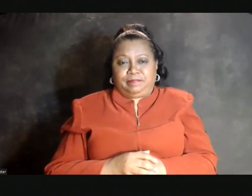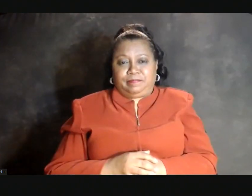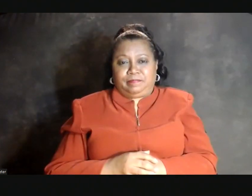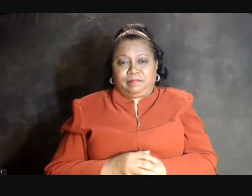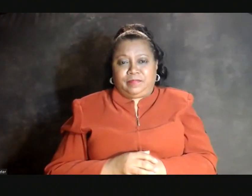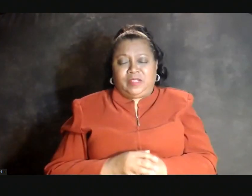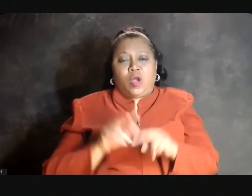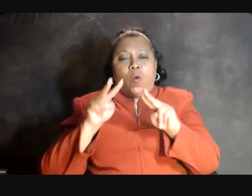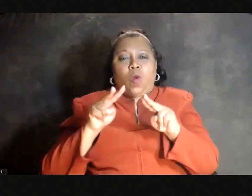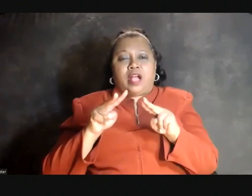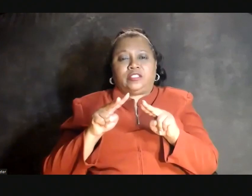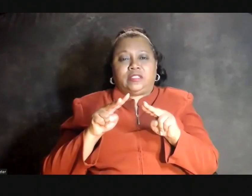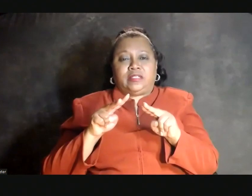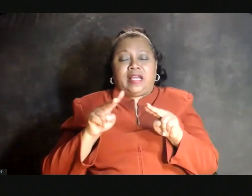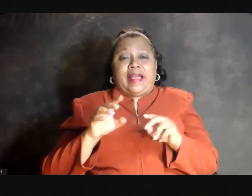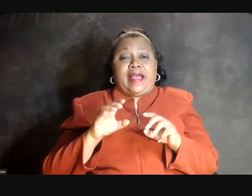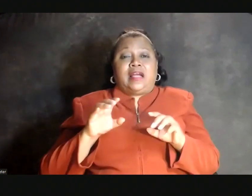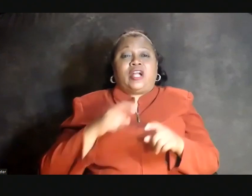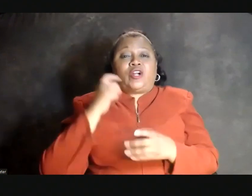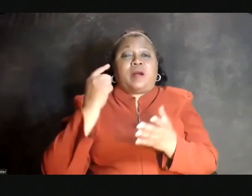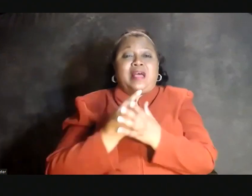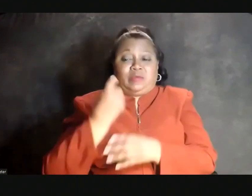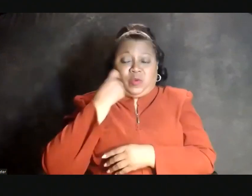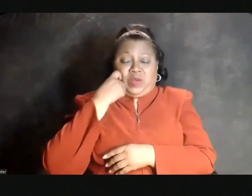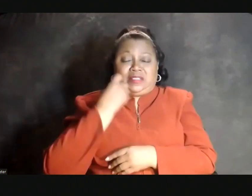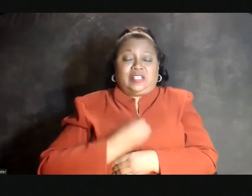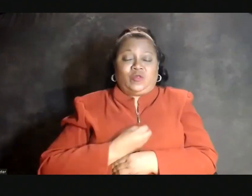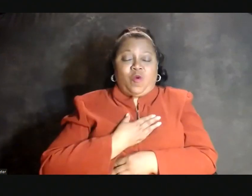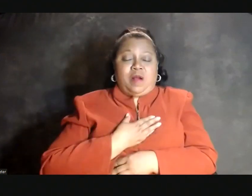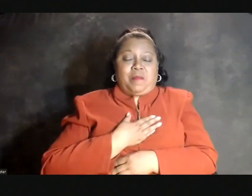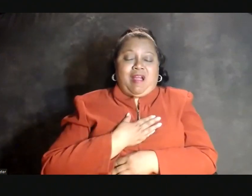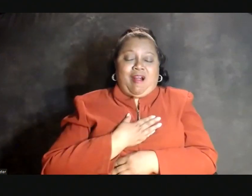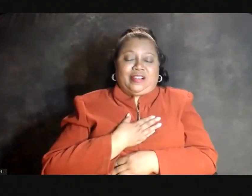Watching commencement just a few days ago warmed my heart,